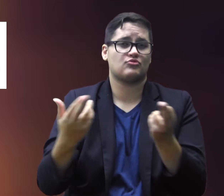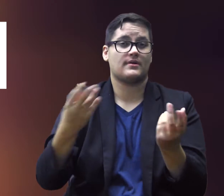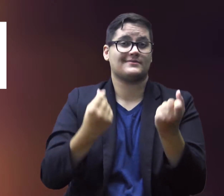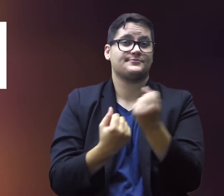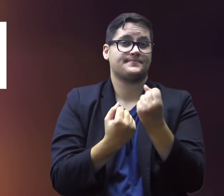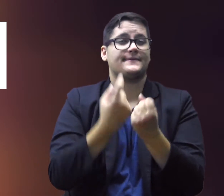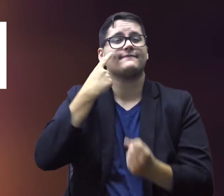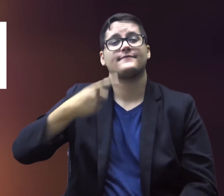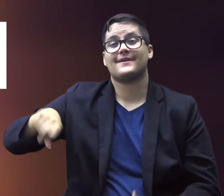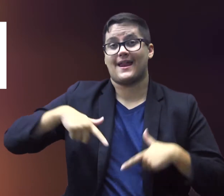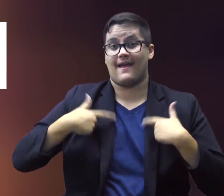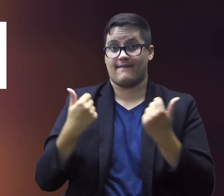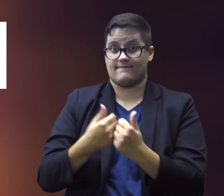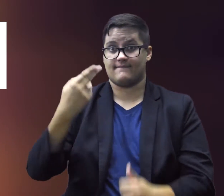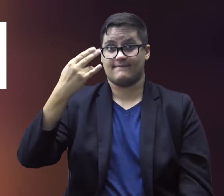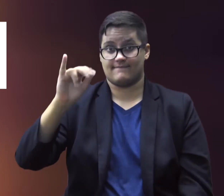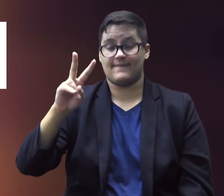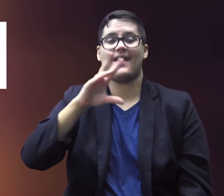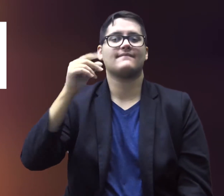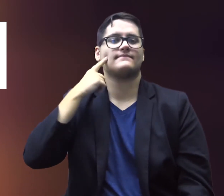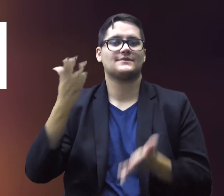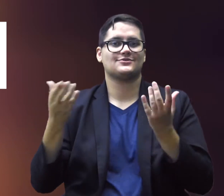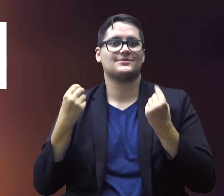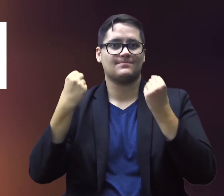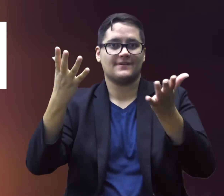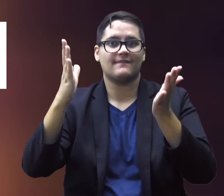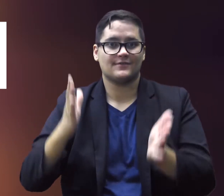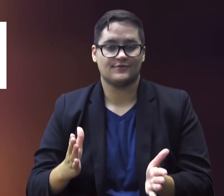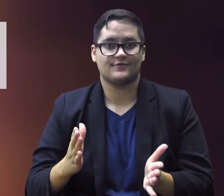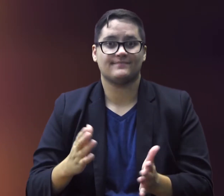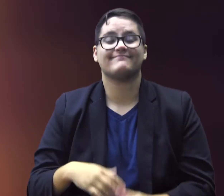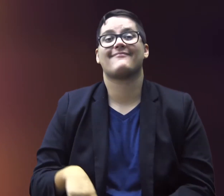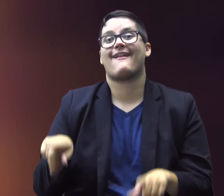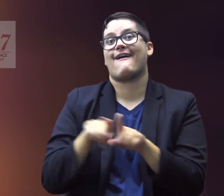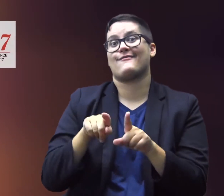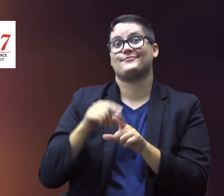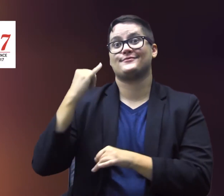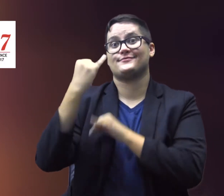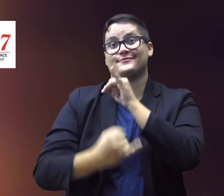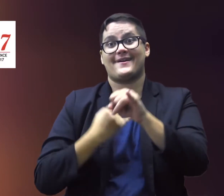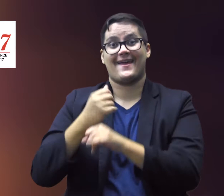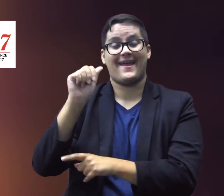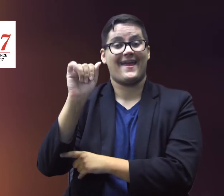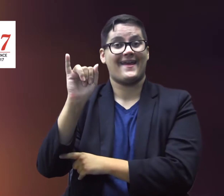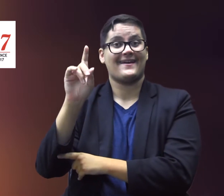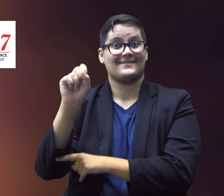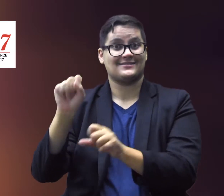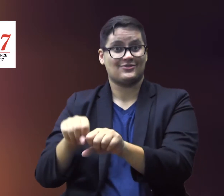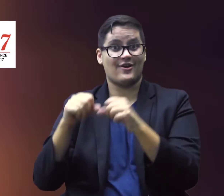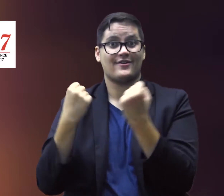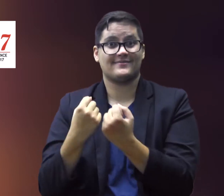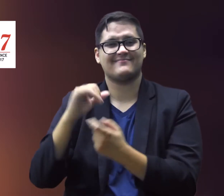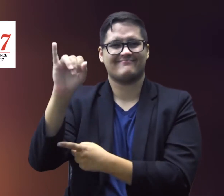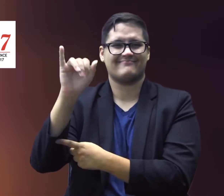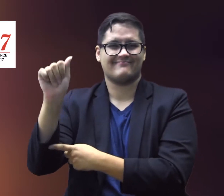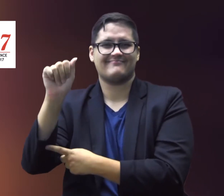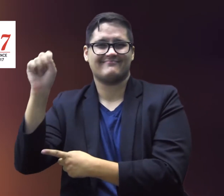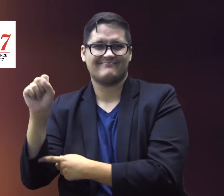and support for those living with HIV and for service providers. Also supported by the International AIDS Society (IAS),